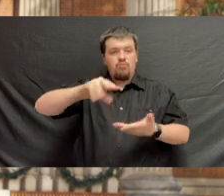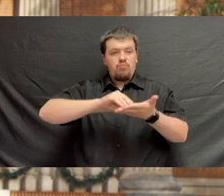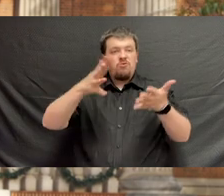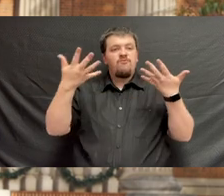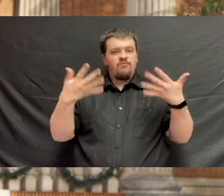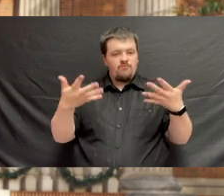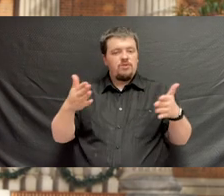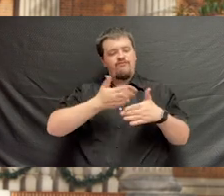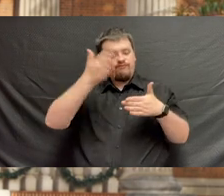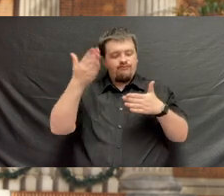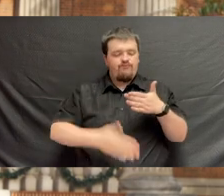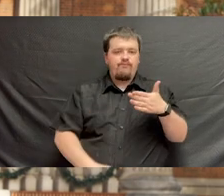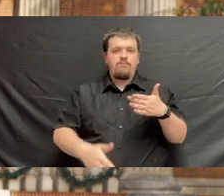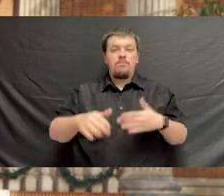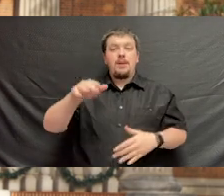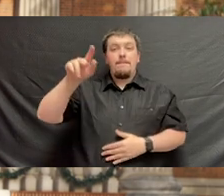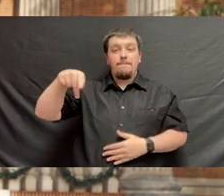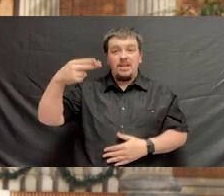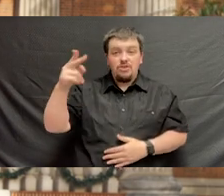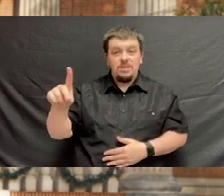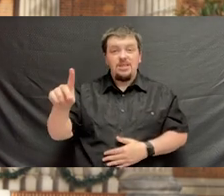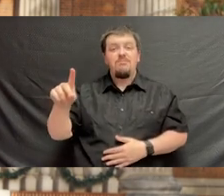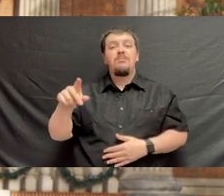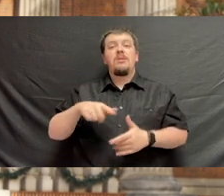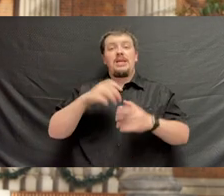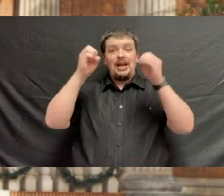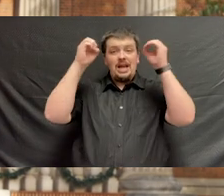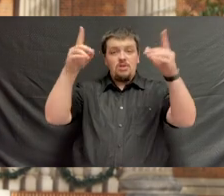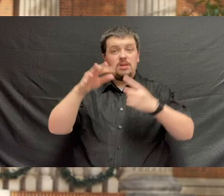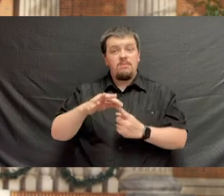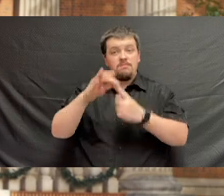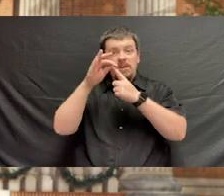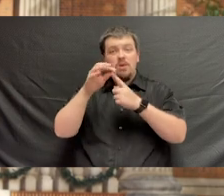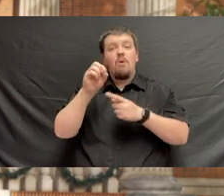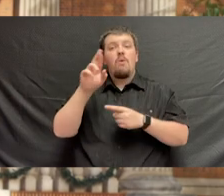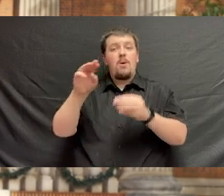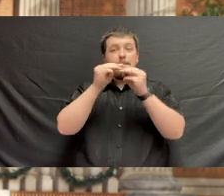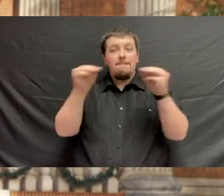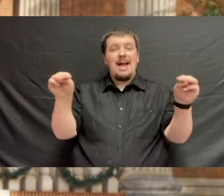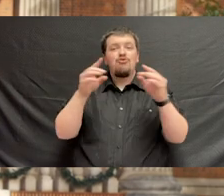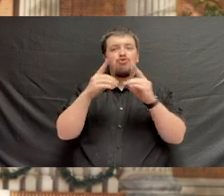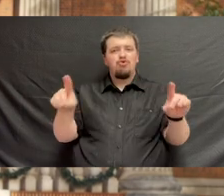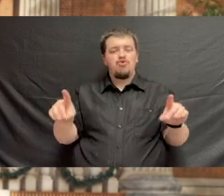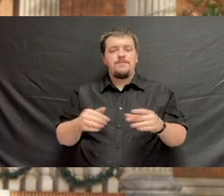who have successfully completed doctorate, education specialist, or master's degrees.